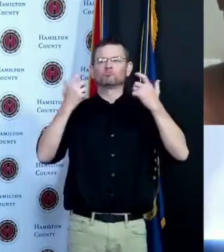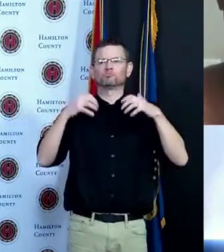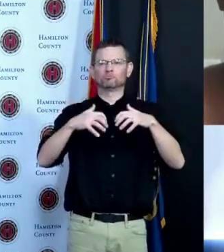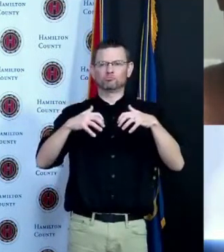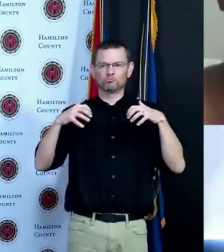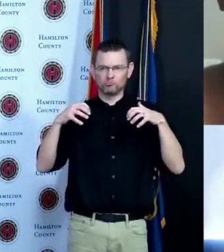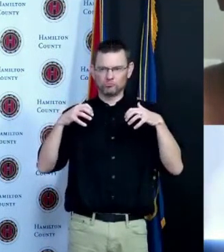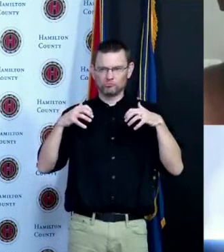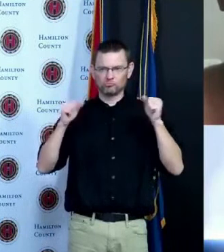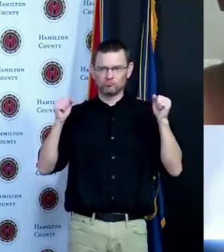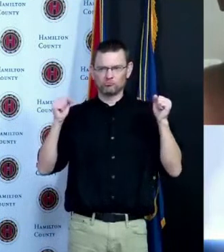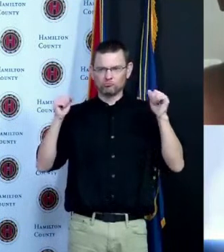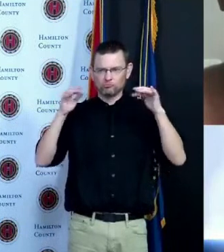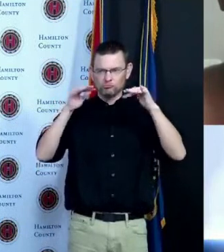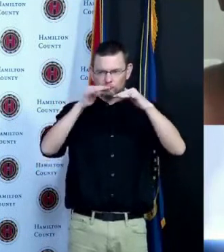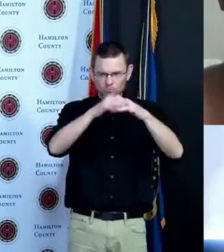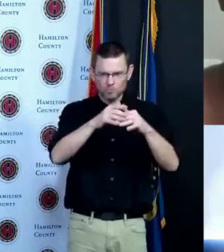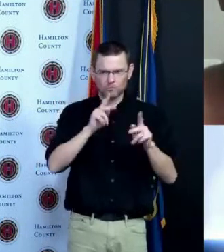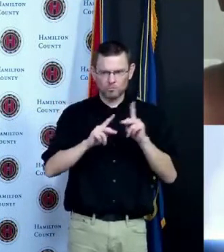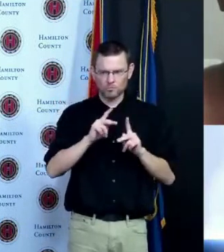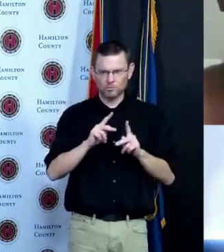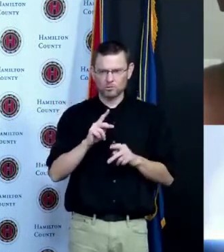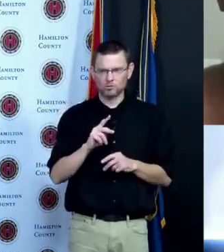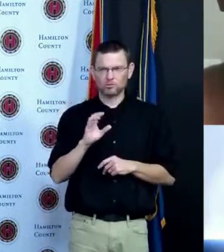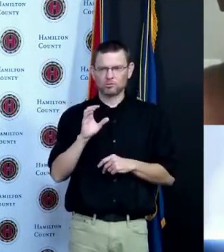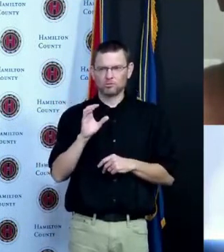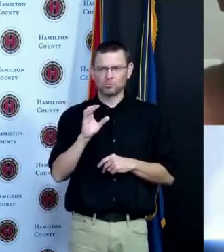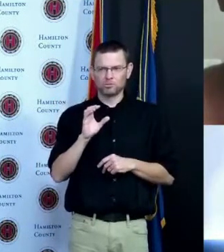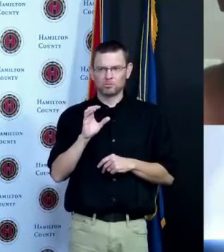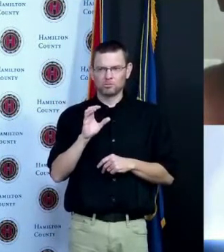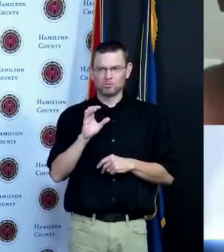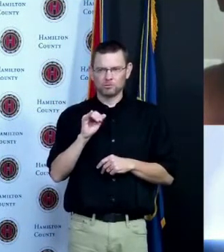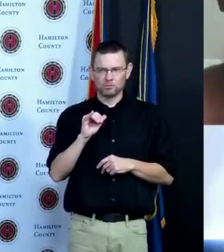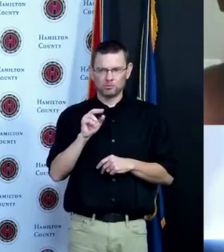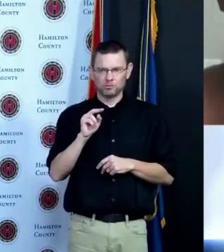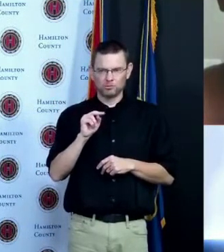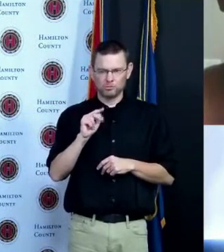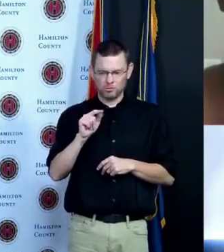and we're actually filling several thousand appointments in a couple day period with no